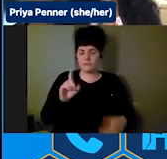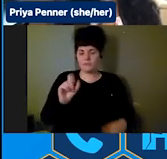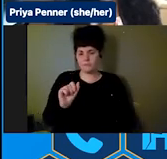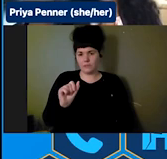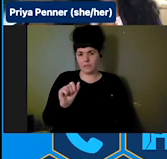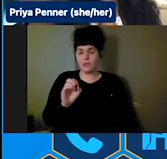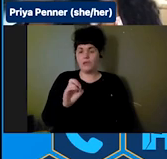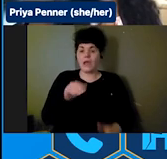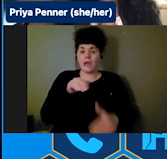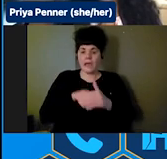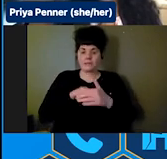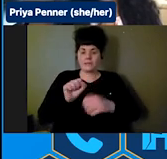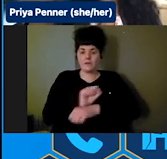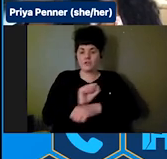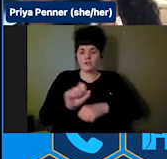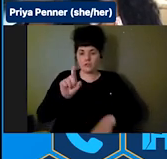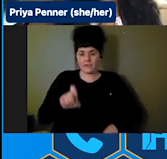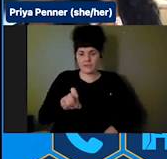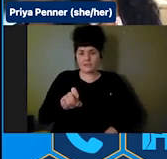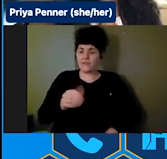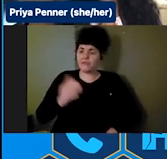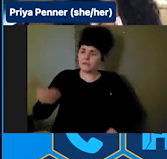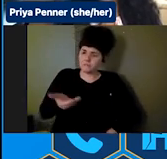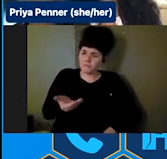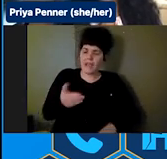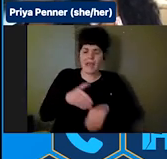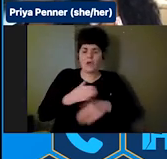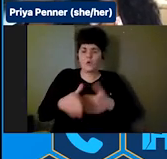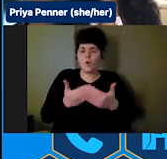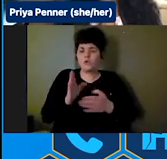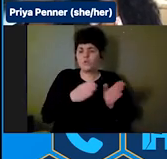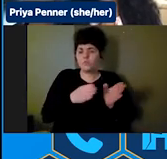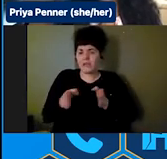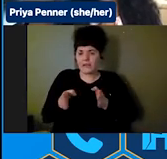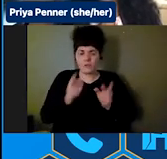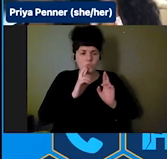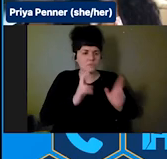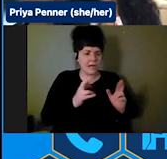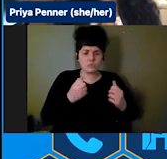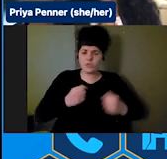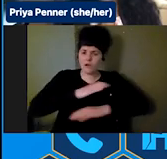are at all your plan, your response, your recovery tables; and not only just that we are there at the table but